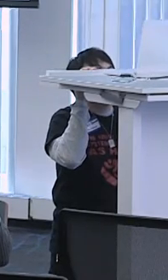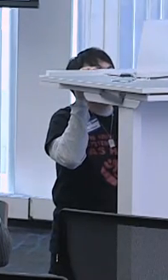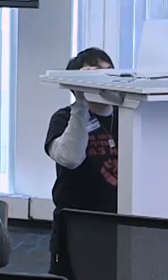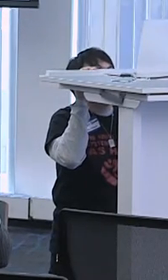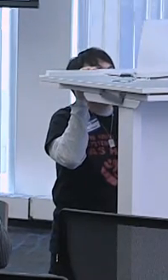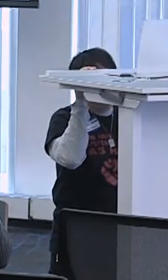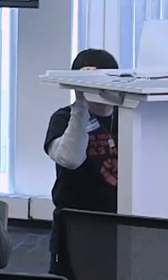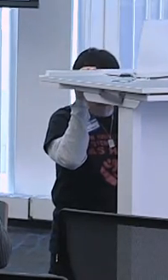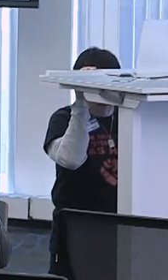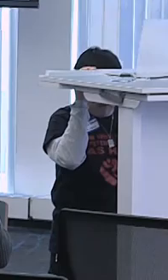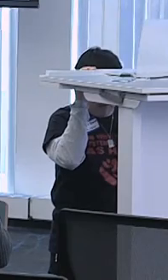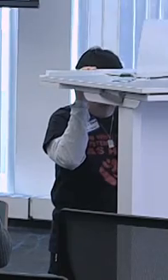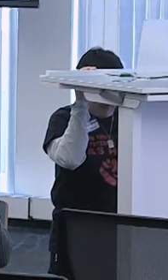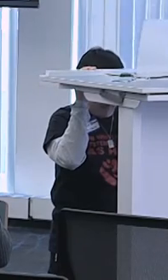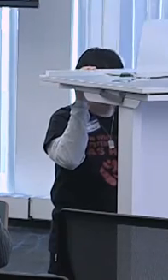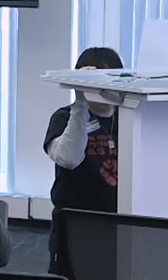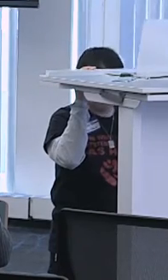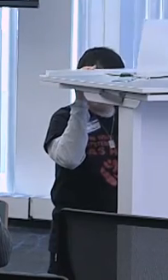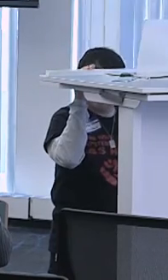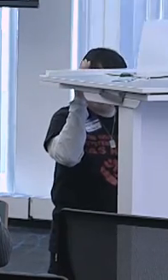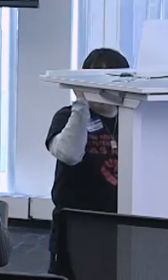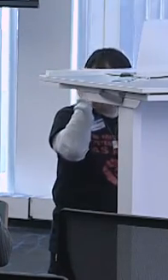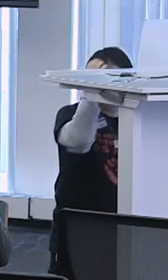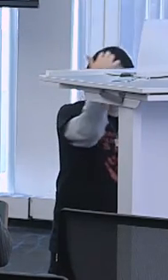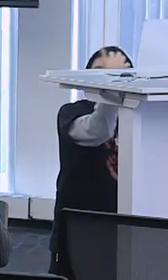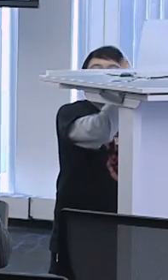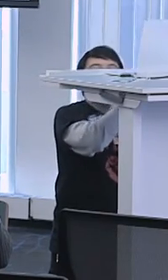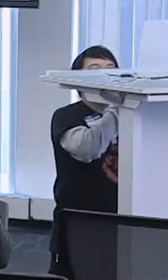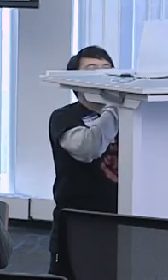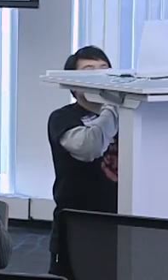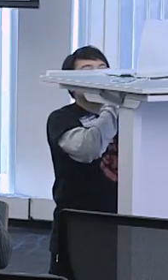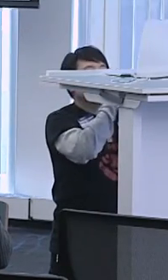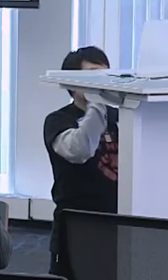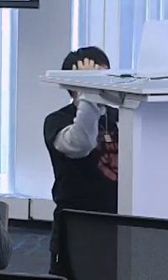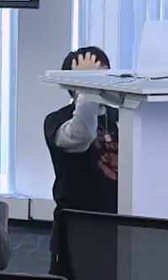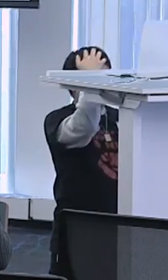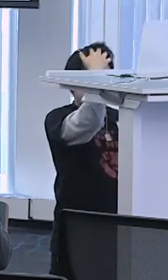It can be as routine as just as a primary care visit and yes there are people that say